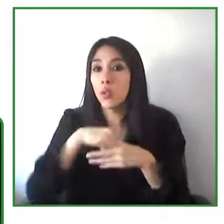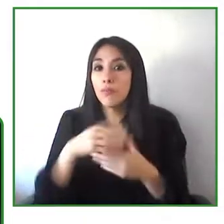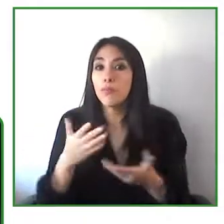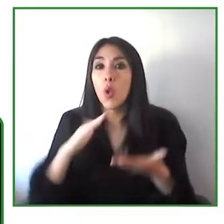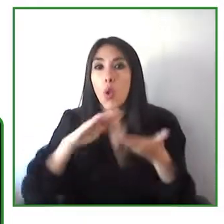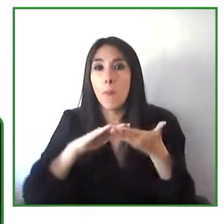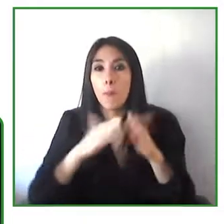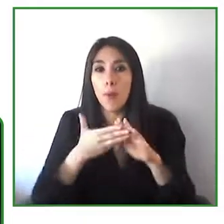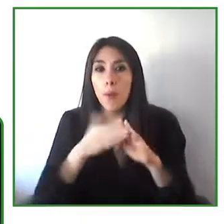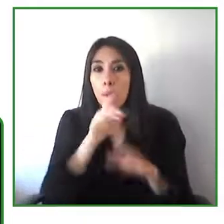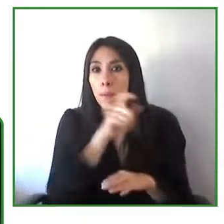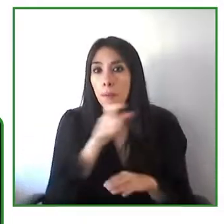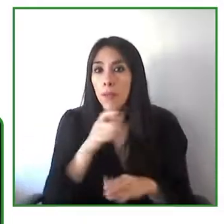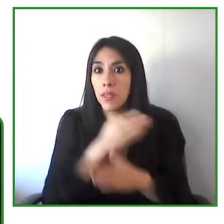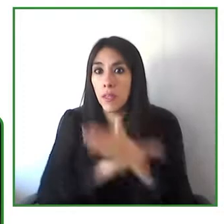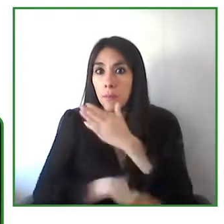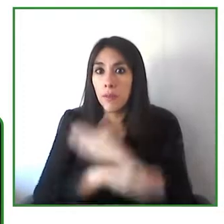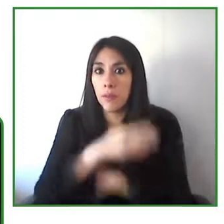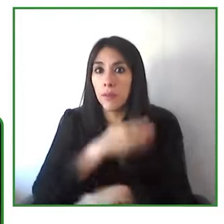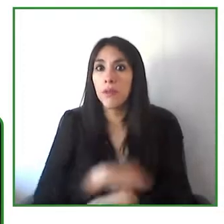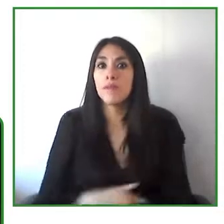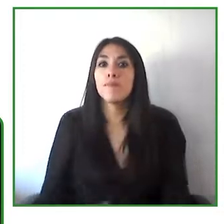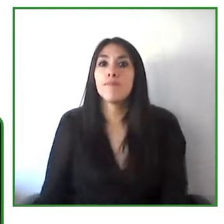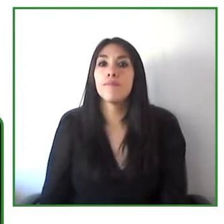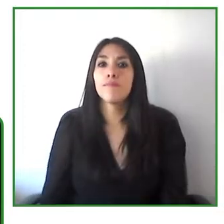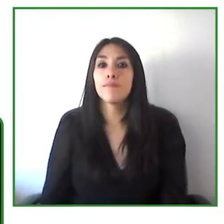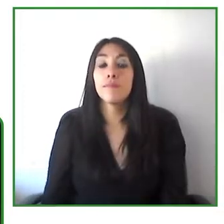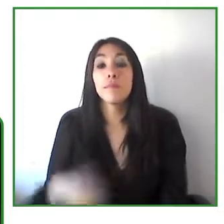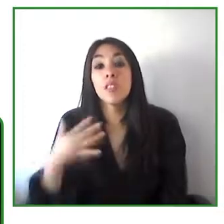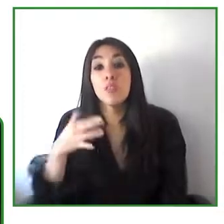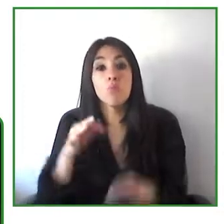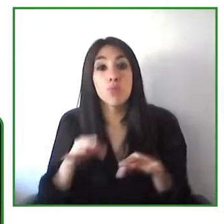Thank you for all of the examples that you gave us.